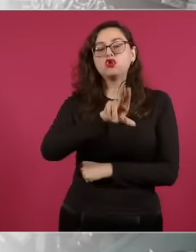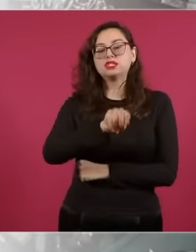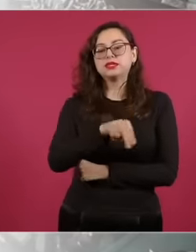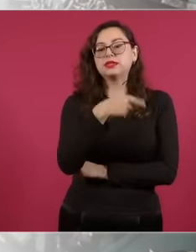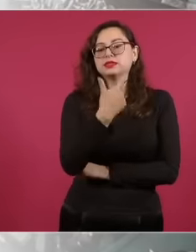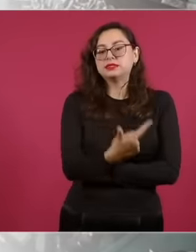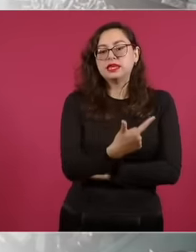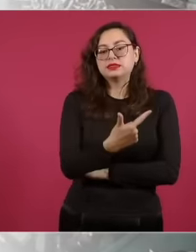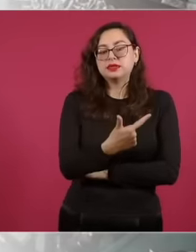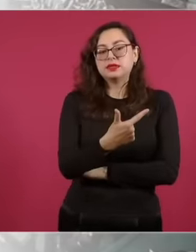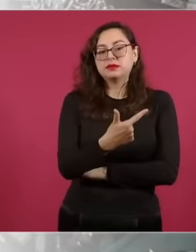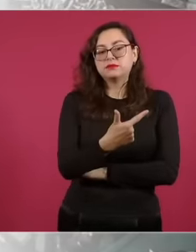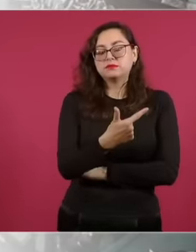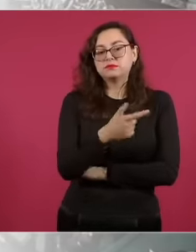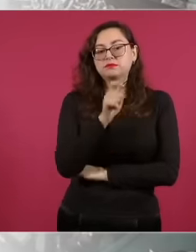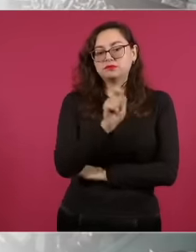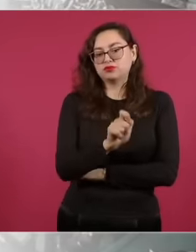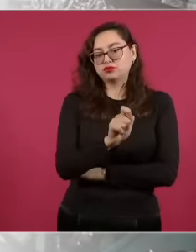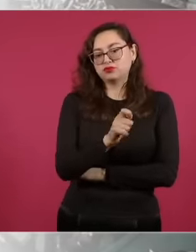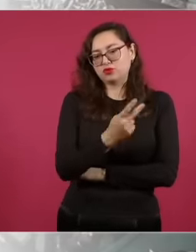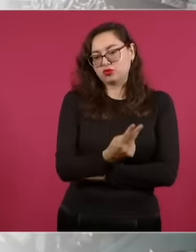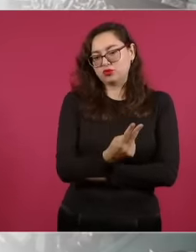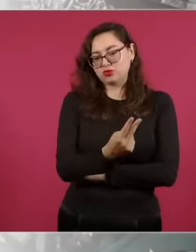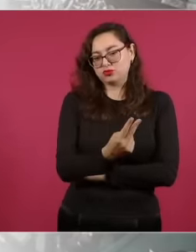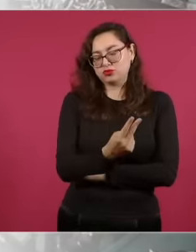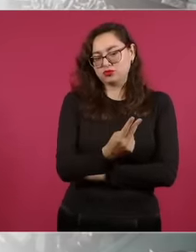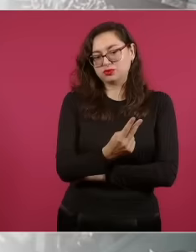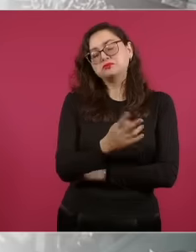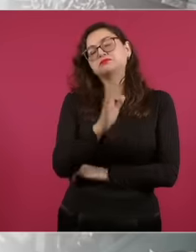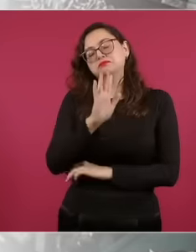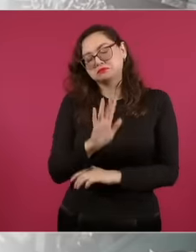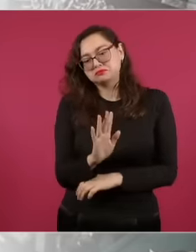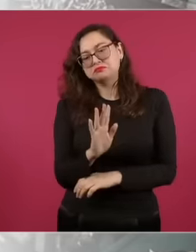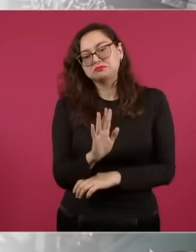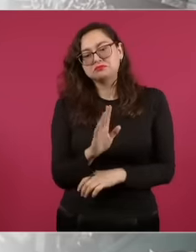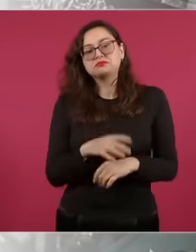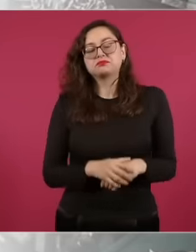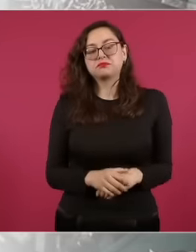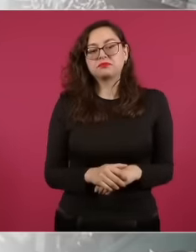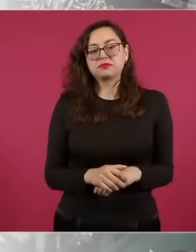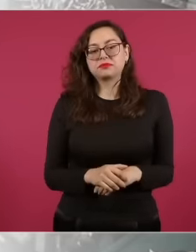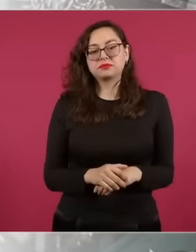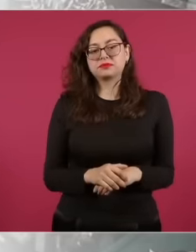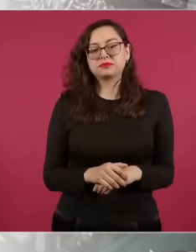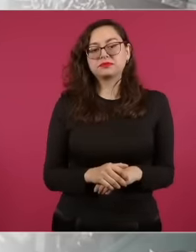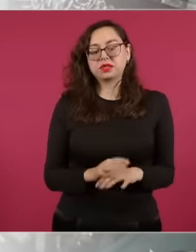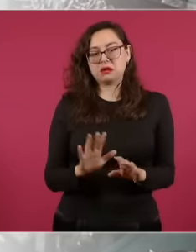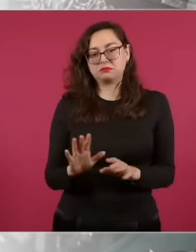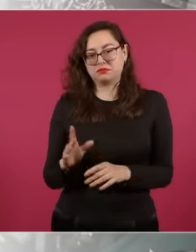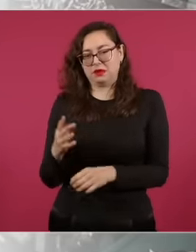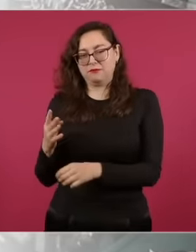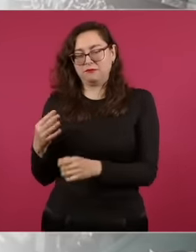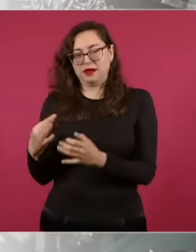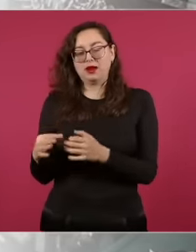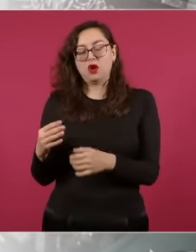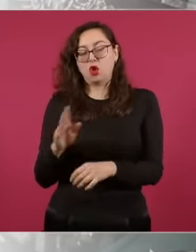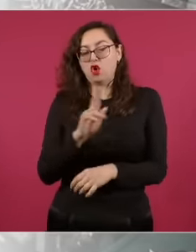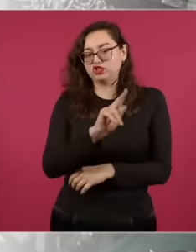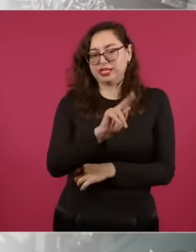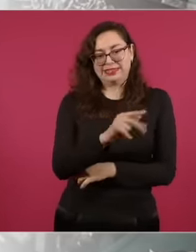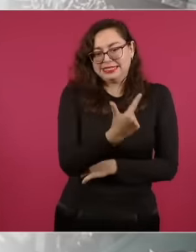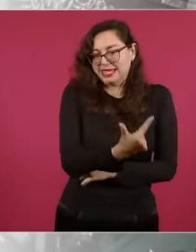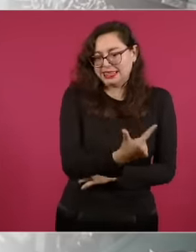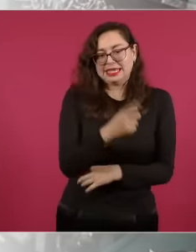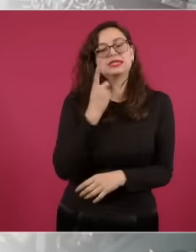in this case we are going to put the decimals to see the fourth rule but there are 87 deputies the bread